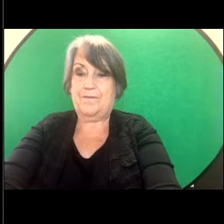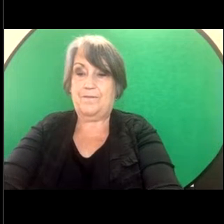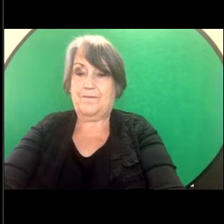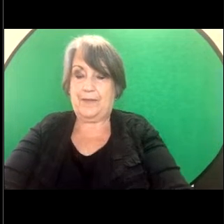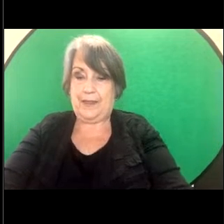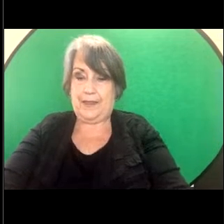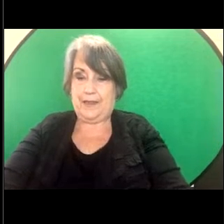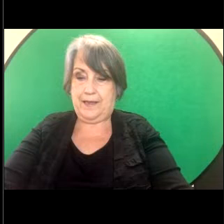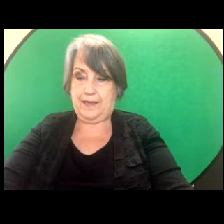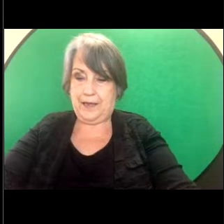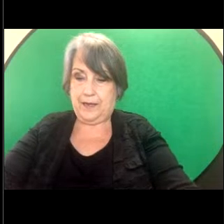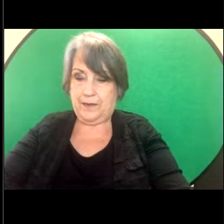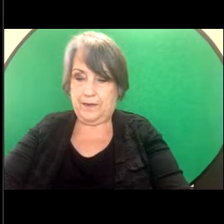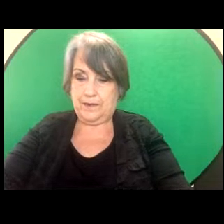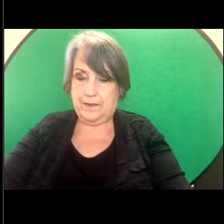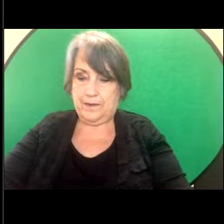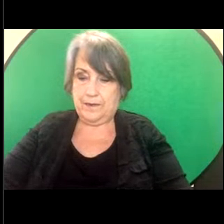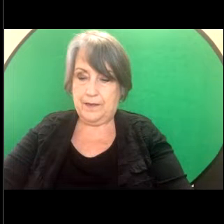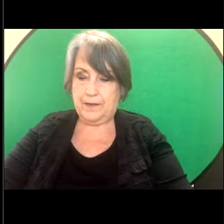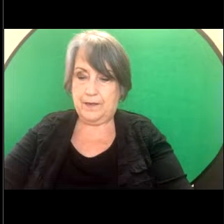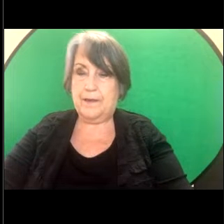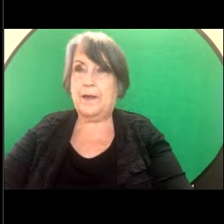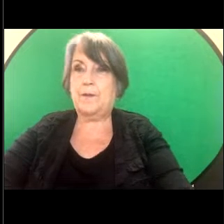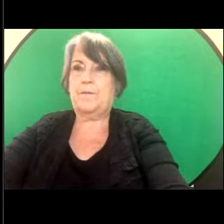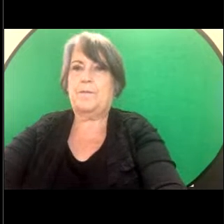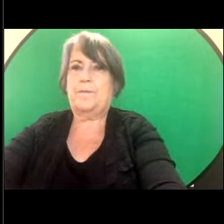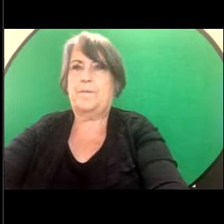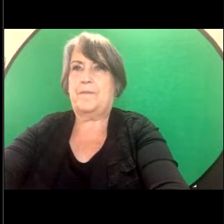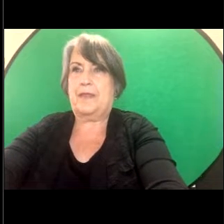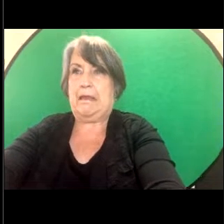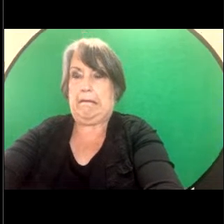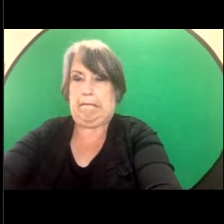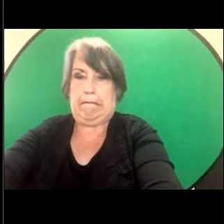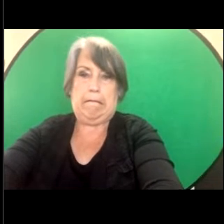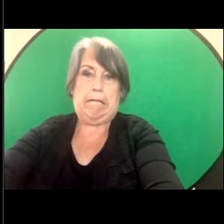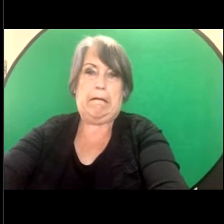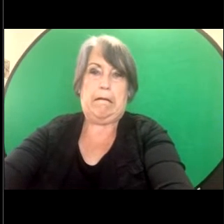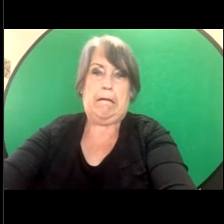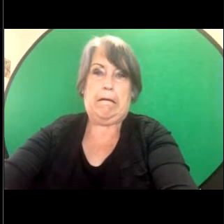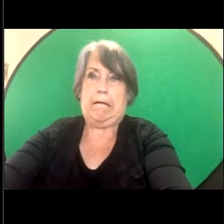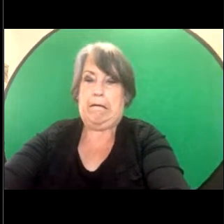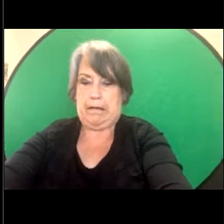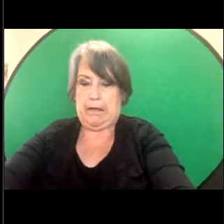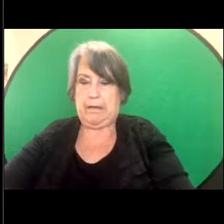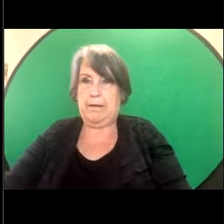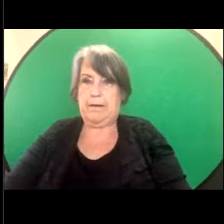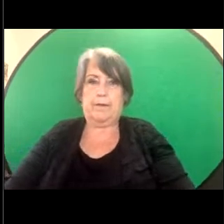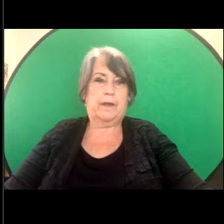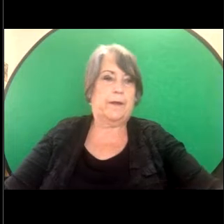be all of the above. At the moment we're getting quite a strong response to this